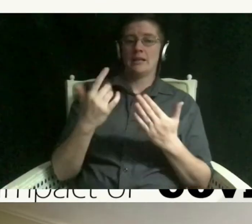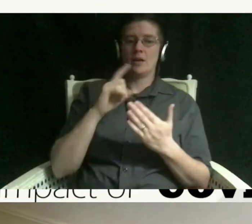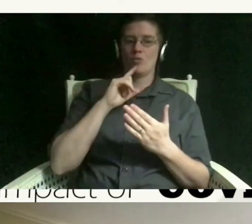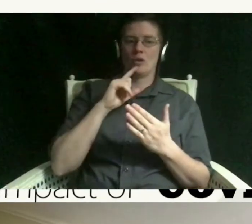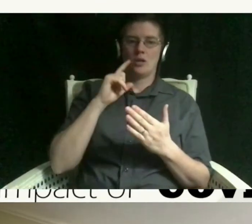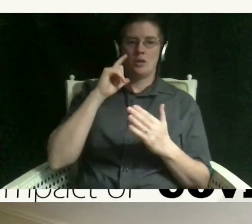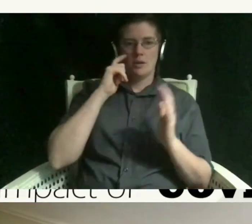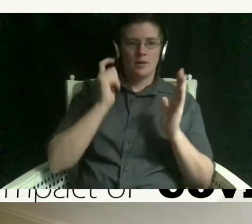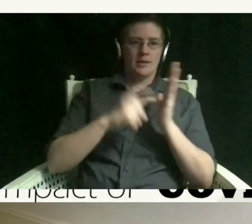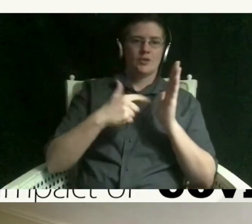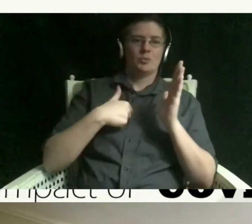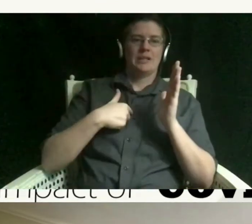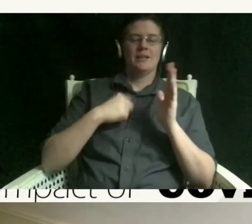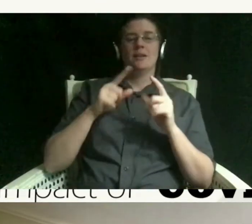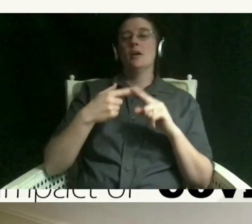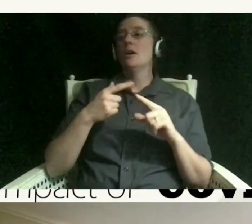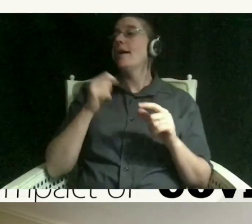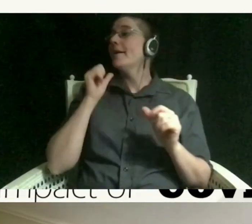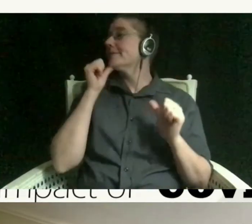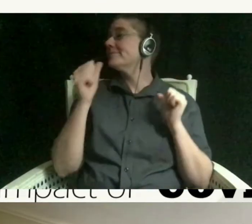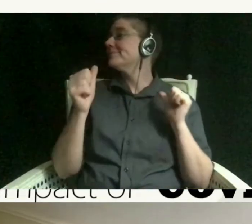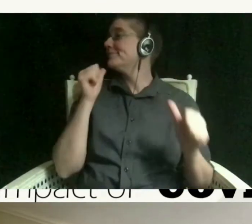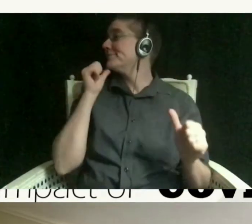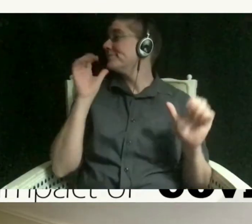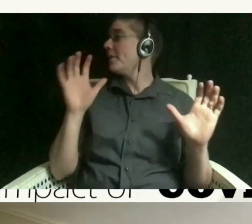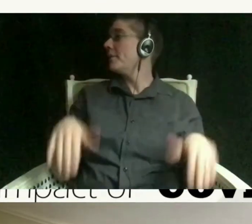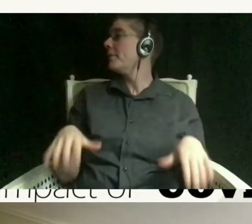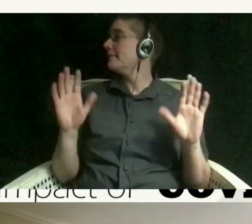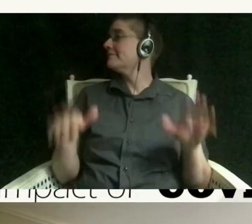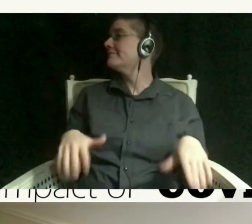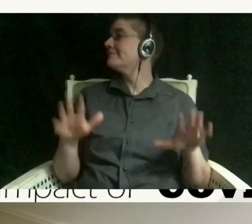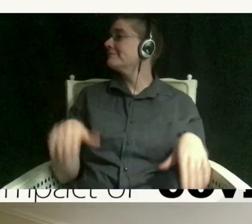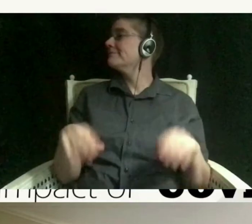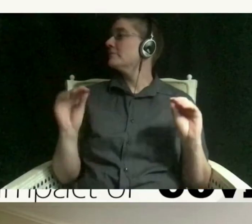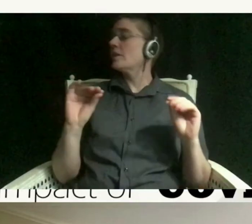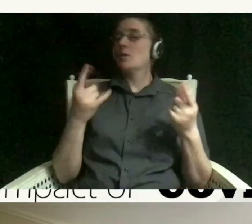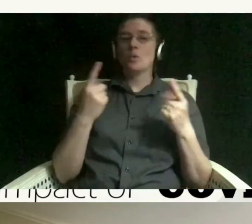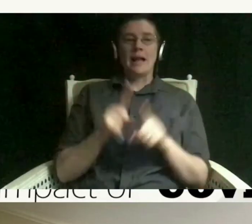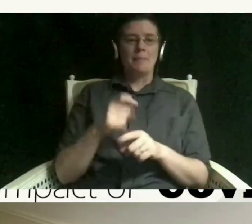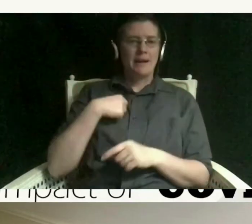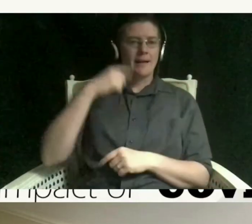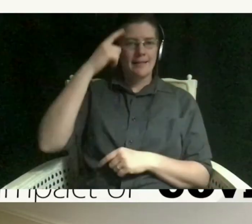was in denial that anything would happen i think that's the way a lot of people were when it first